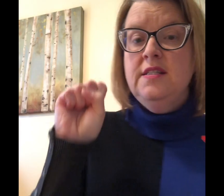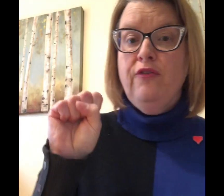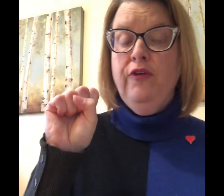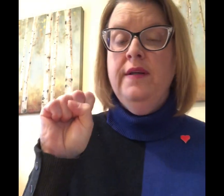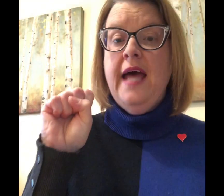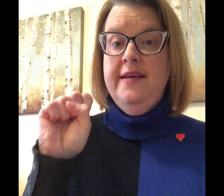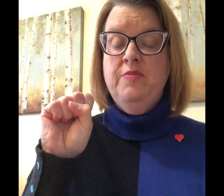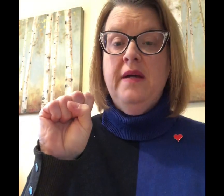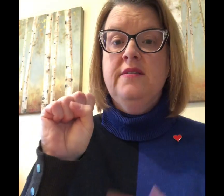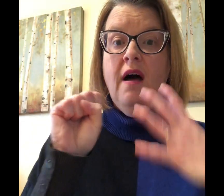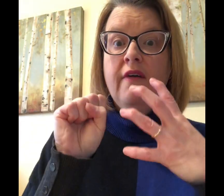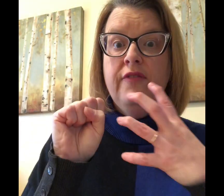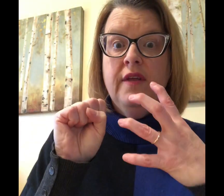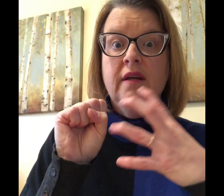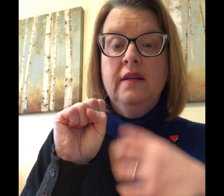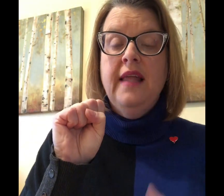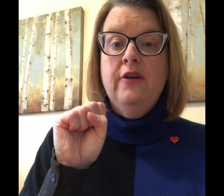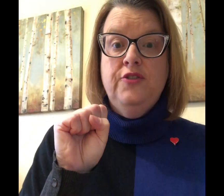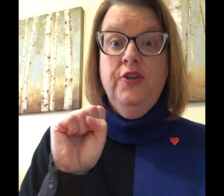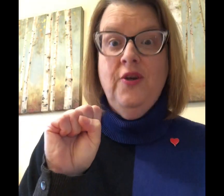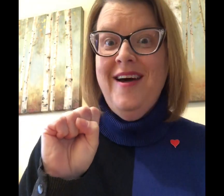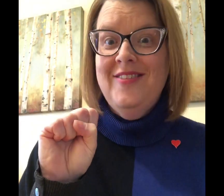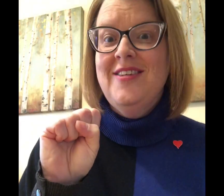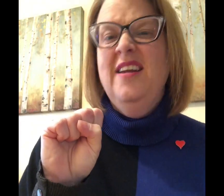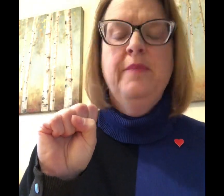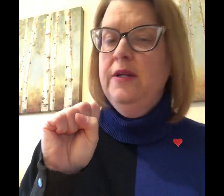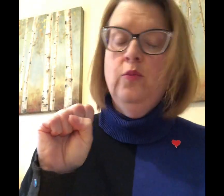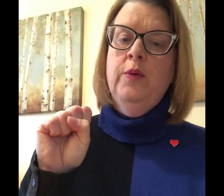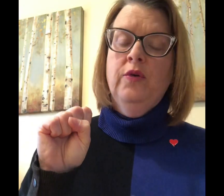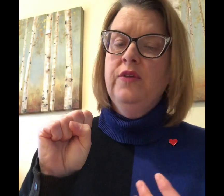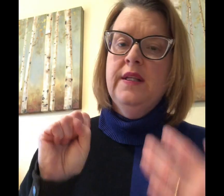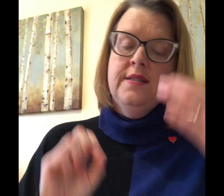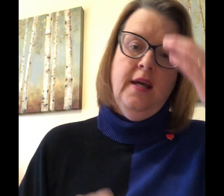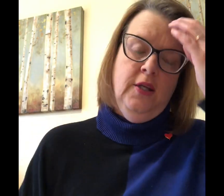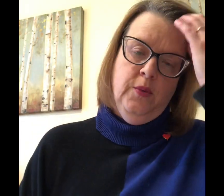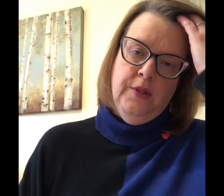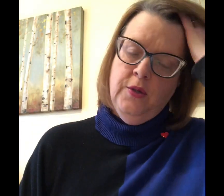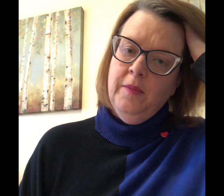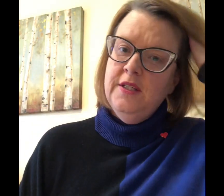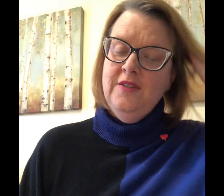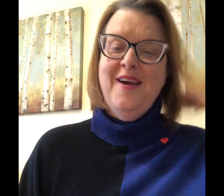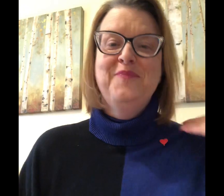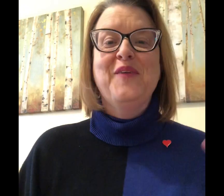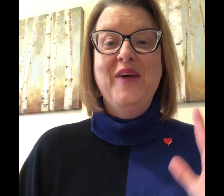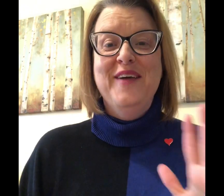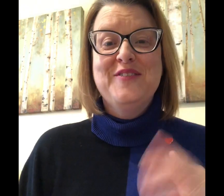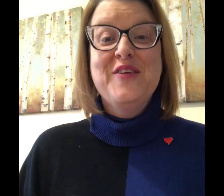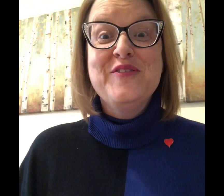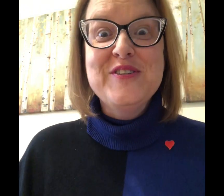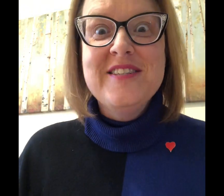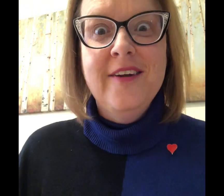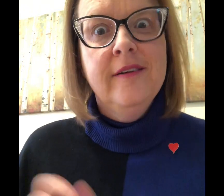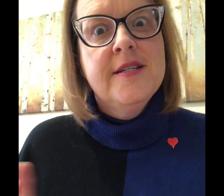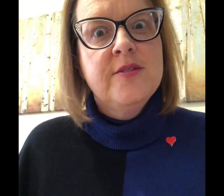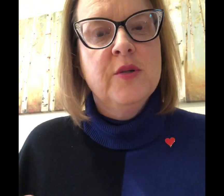different aspects of the letter so you know how to sign it but in when we're really signing you wouldn't normally do that. Okay so the first letter is what's